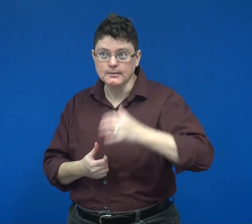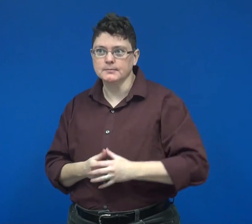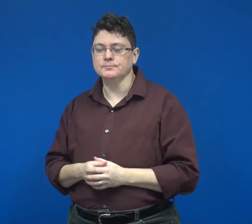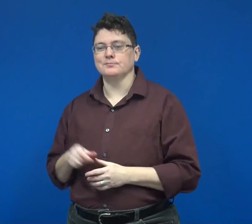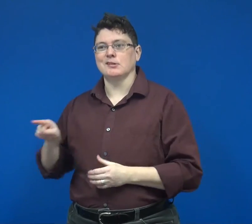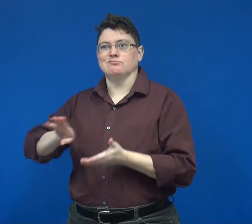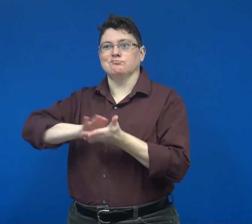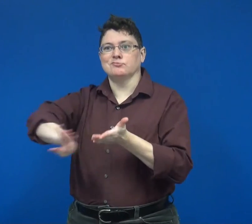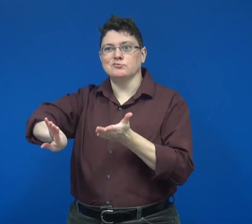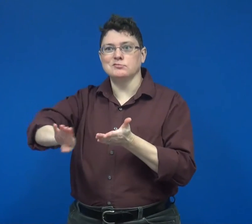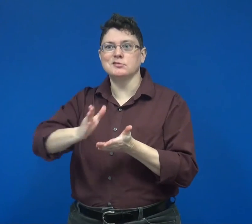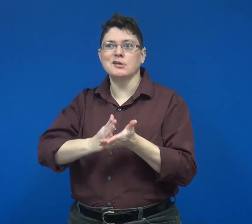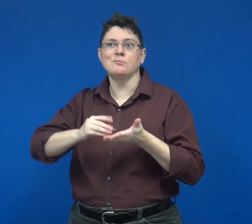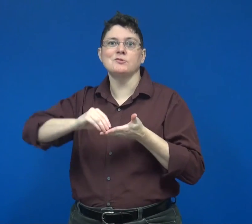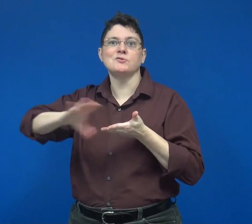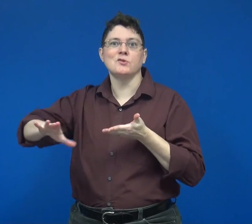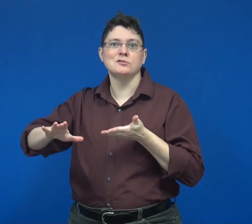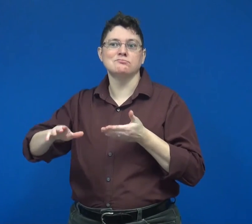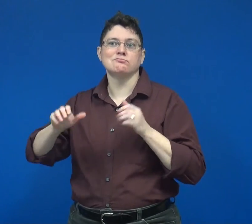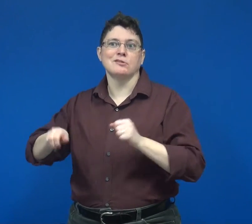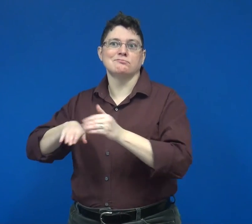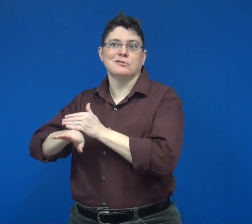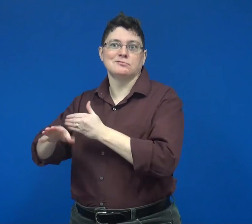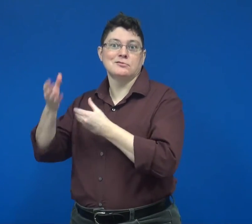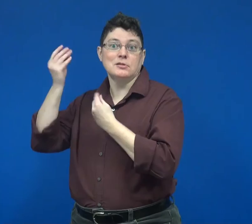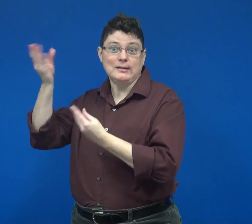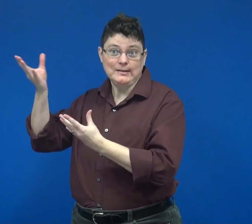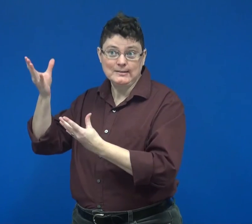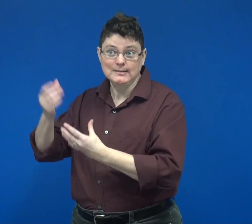This excludes some students from accessing the content.